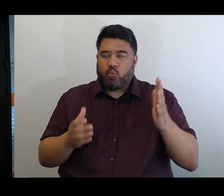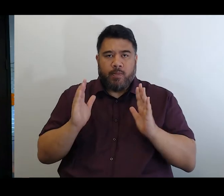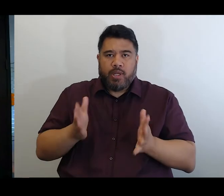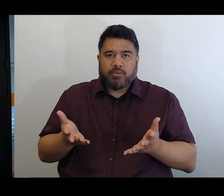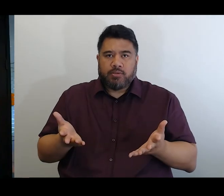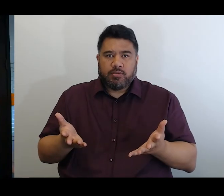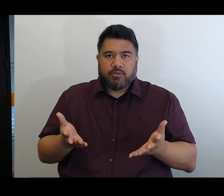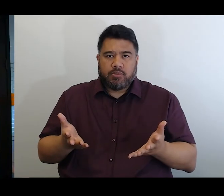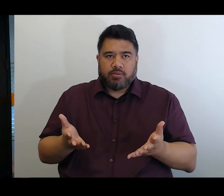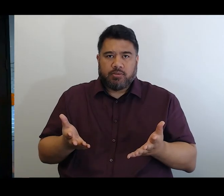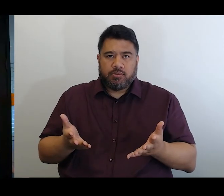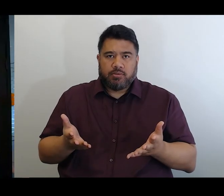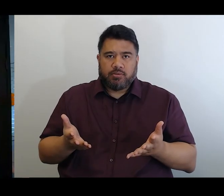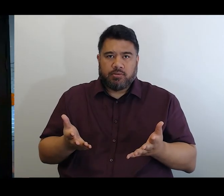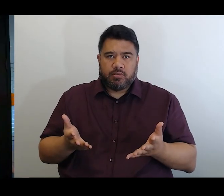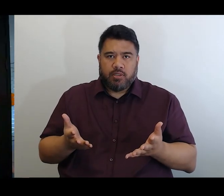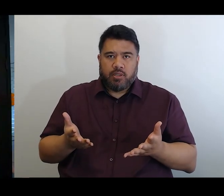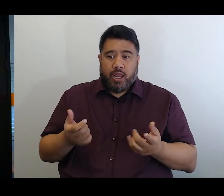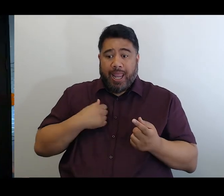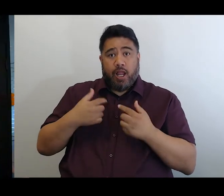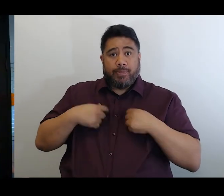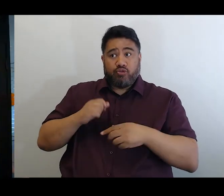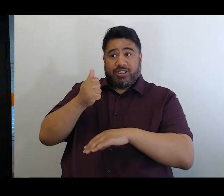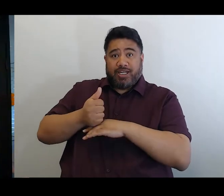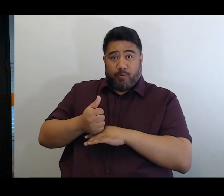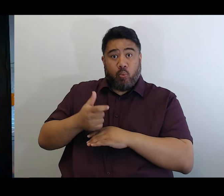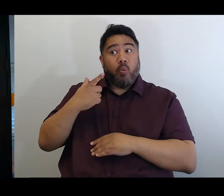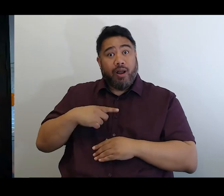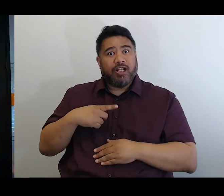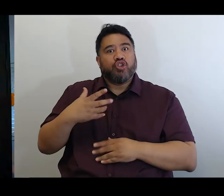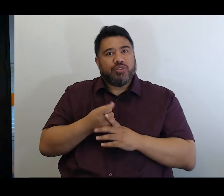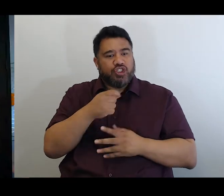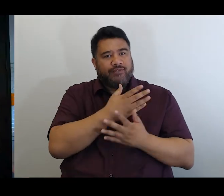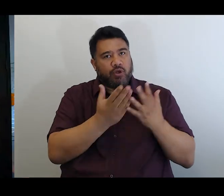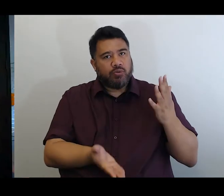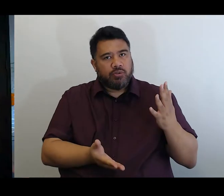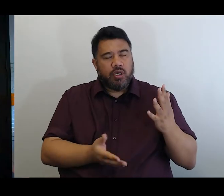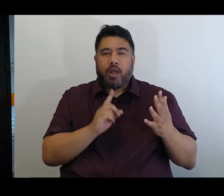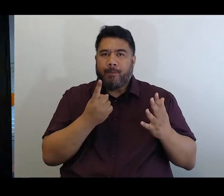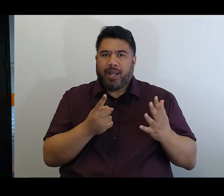And, you know, it won't all happen overnight. It won't happen, you know, next year.